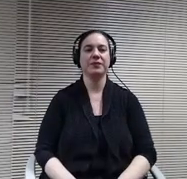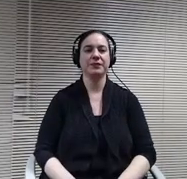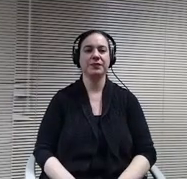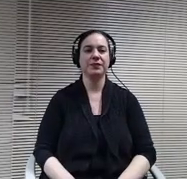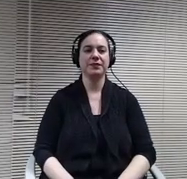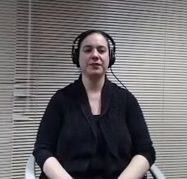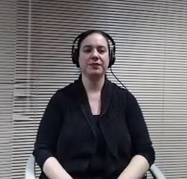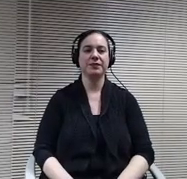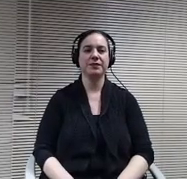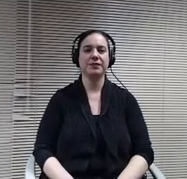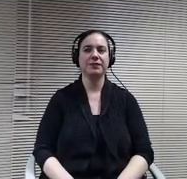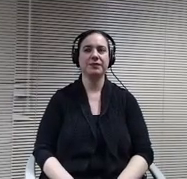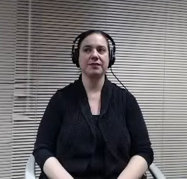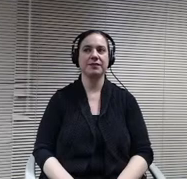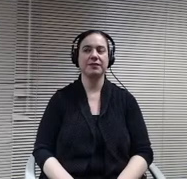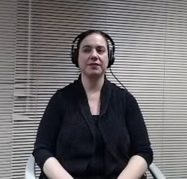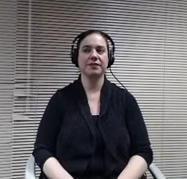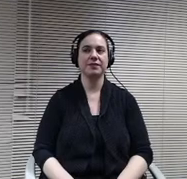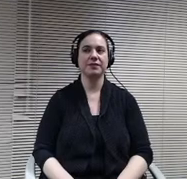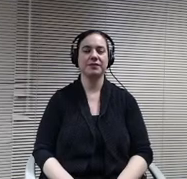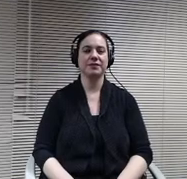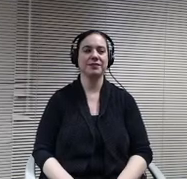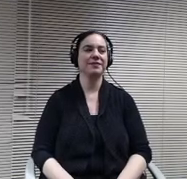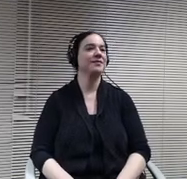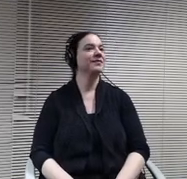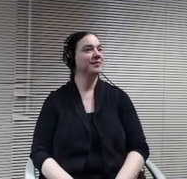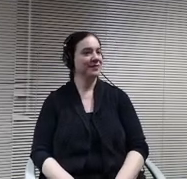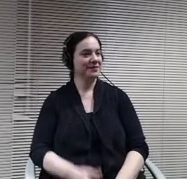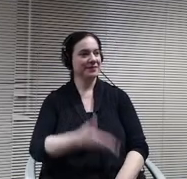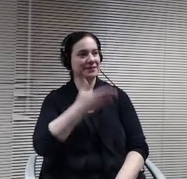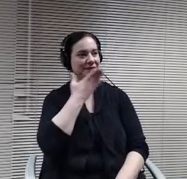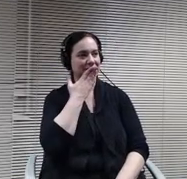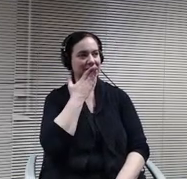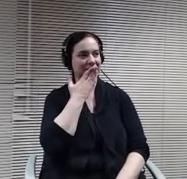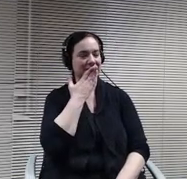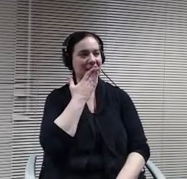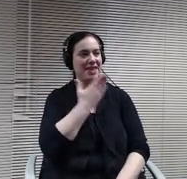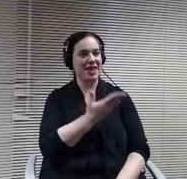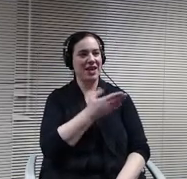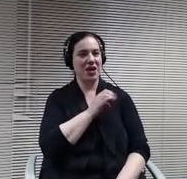Great thank you for principle Ericsson Andy. Can I have the the gridview back up?